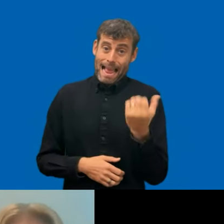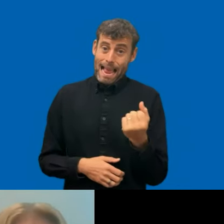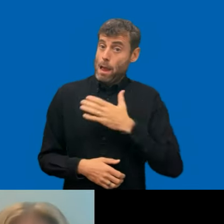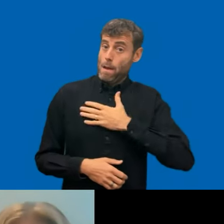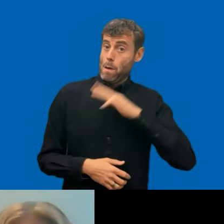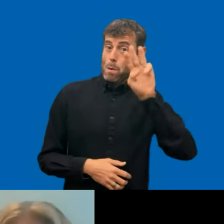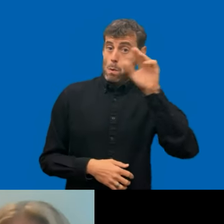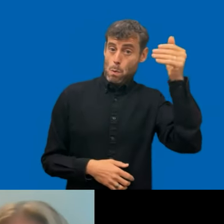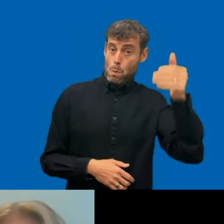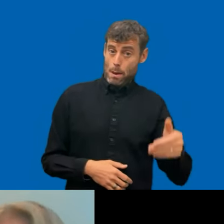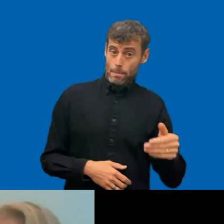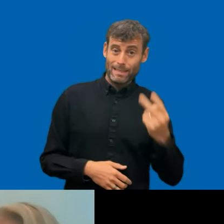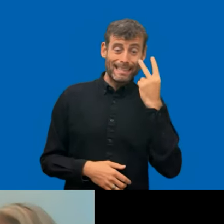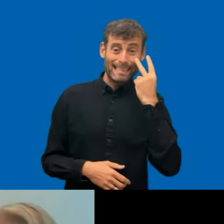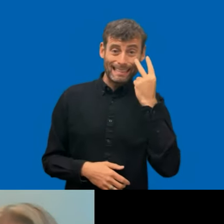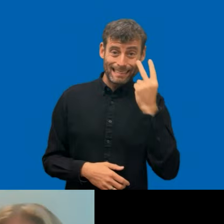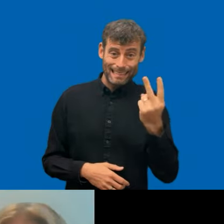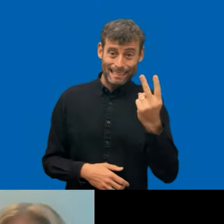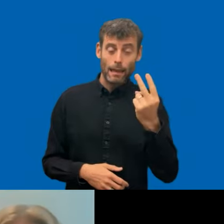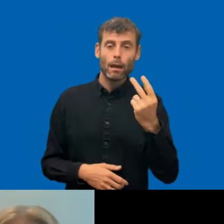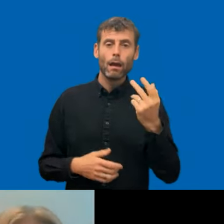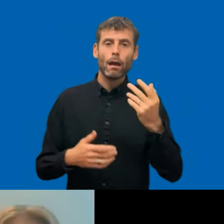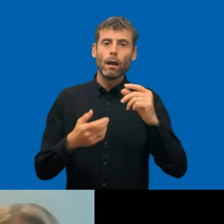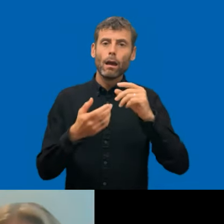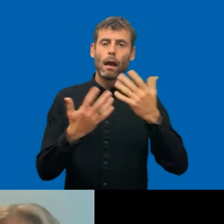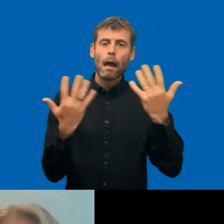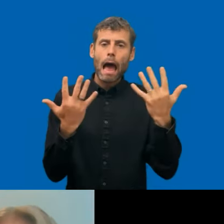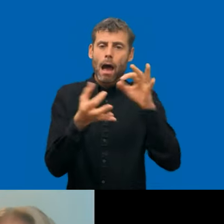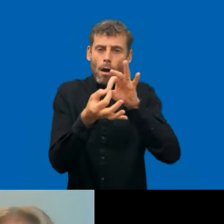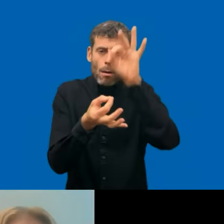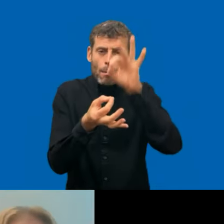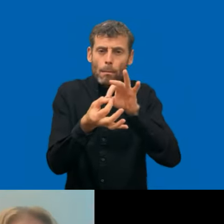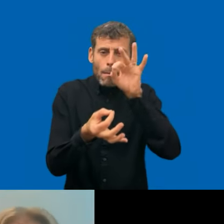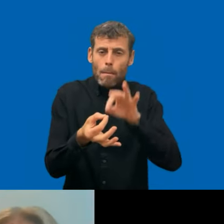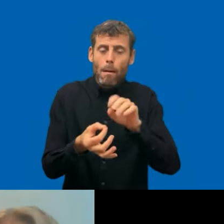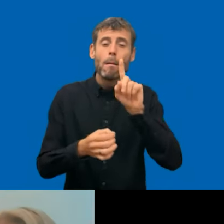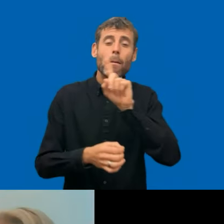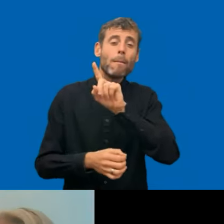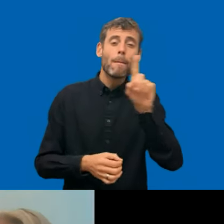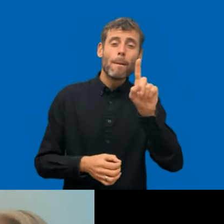but all the notes and explanations are not easy to read in Danish. If anyone is interested in the